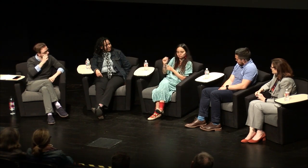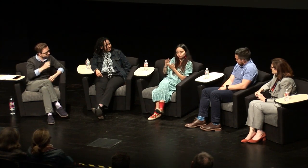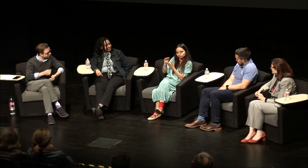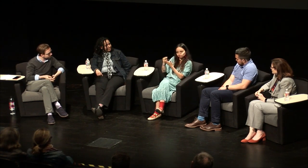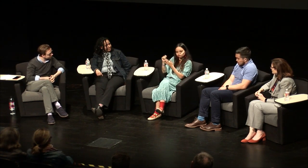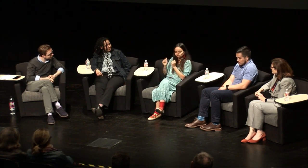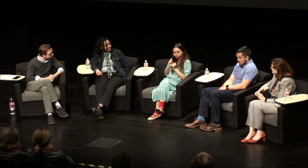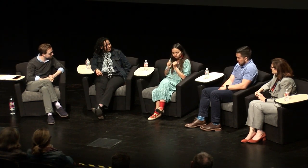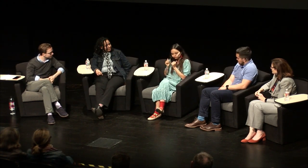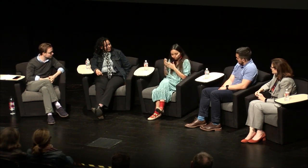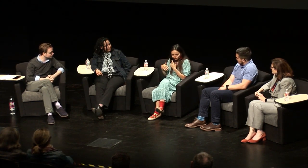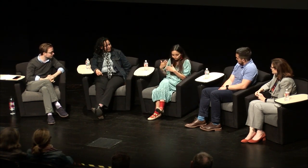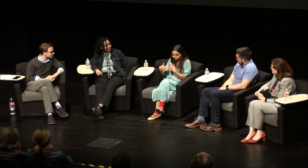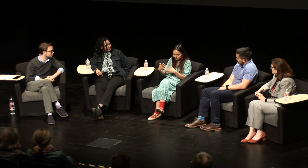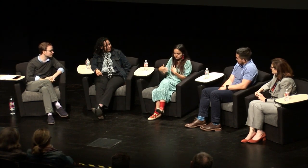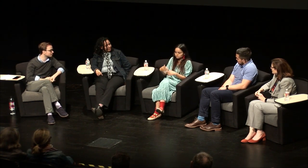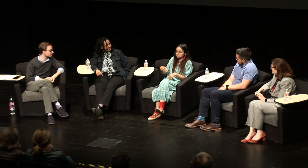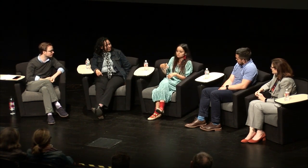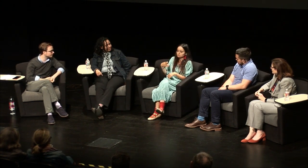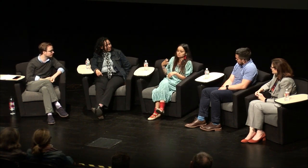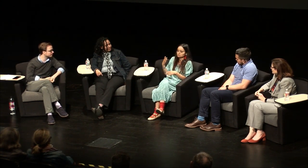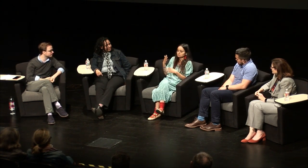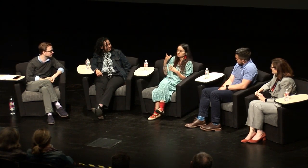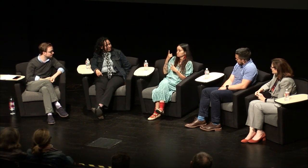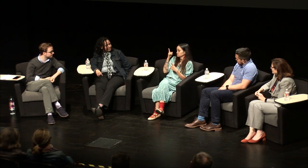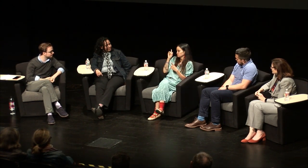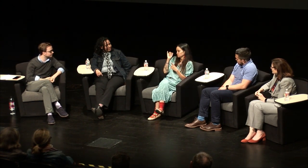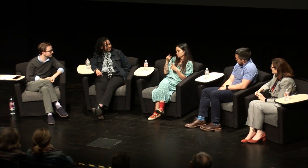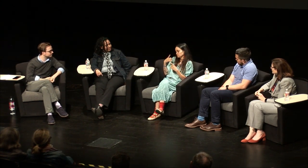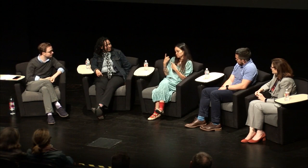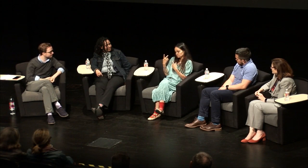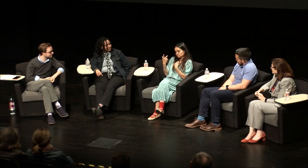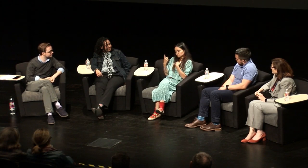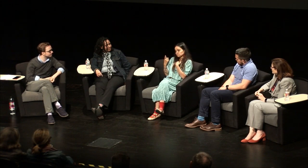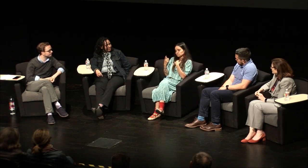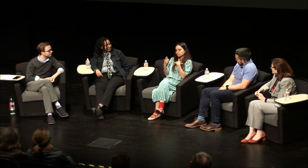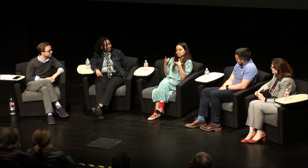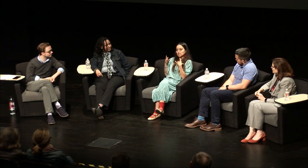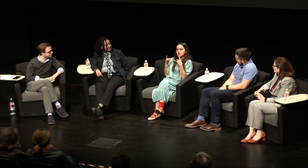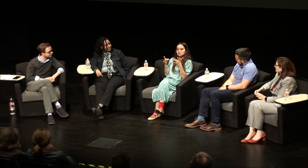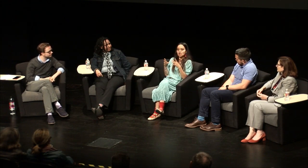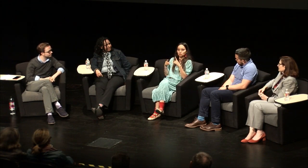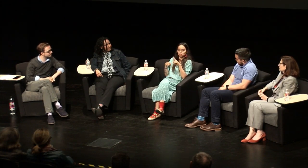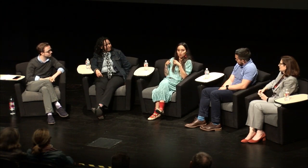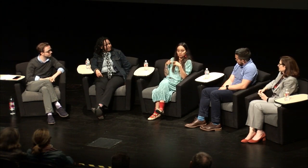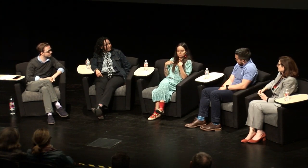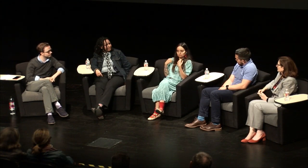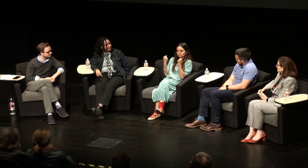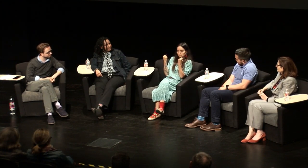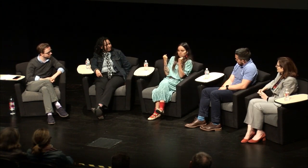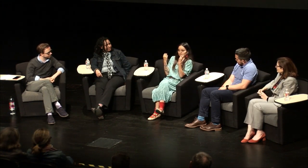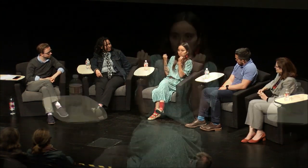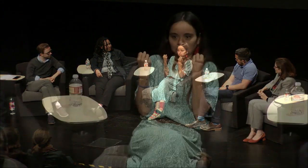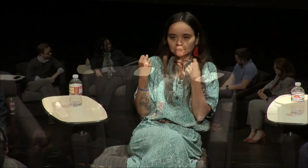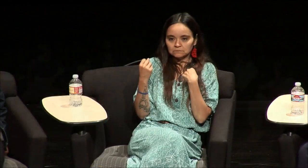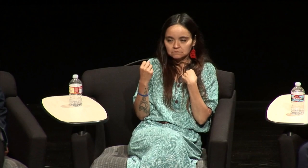language, and he was you know he was excited to learn. I really I really